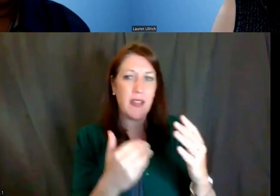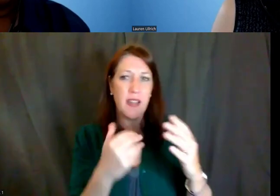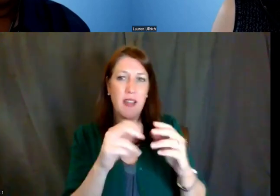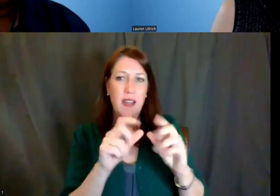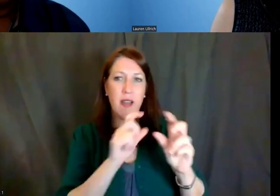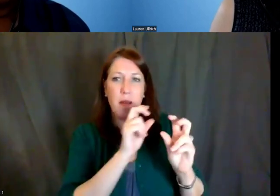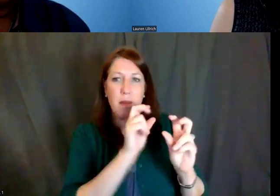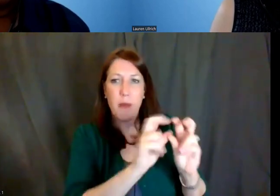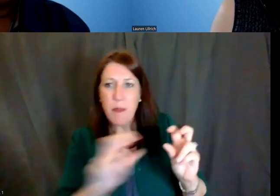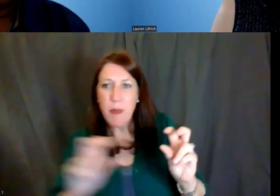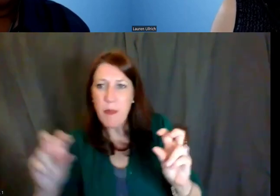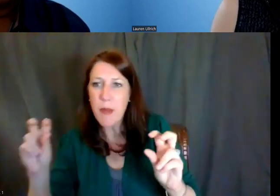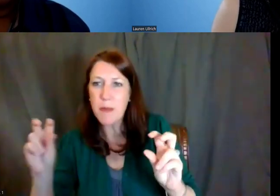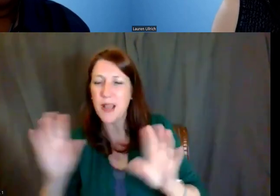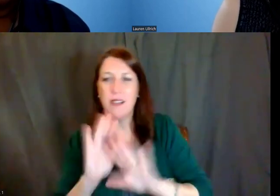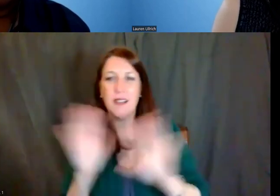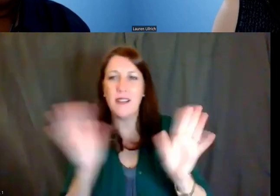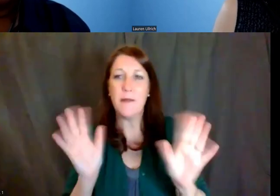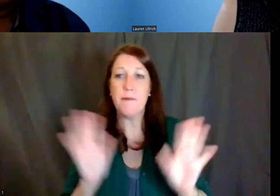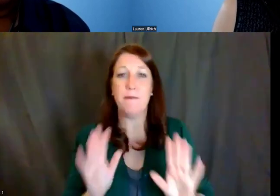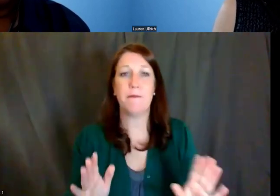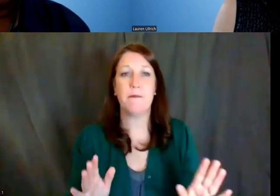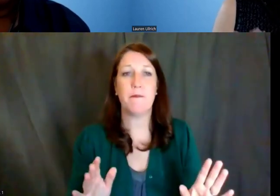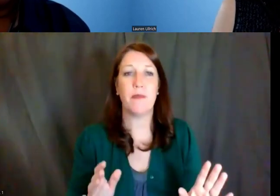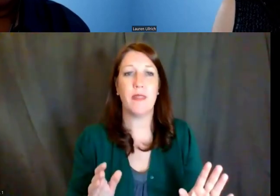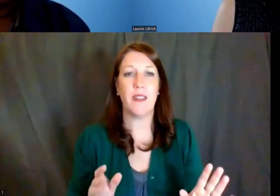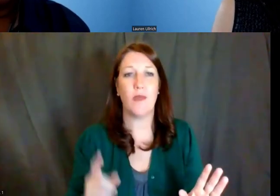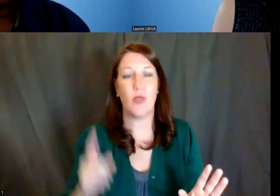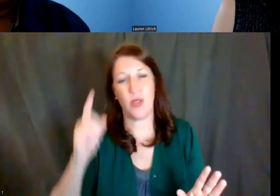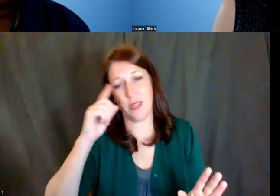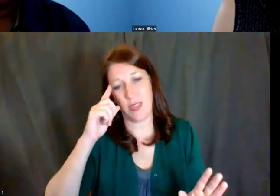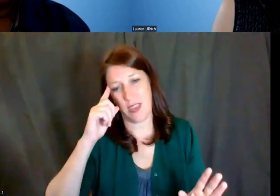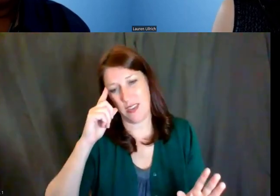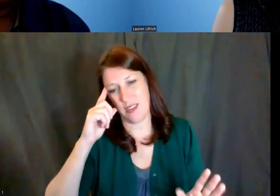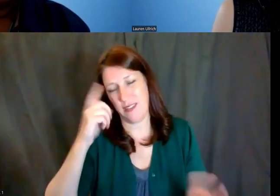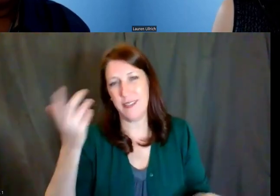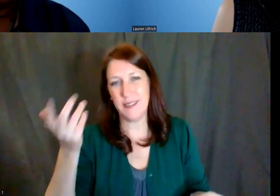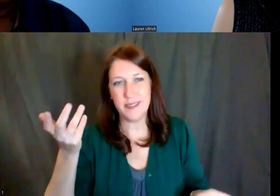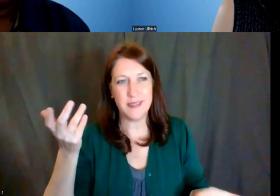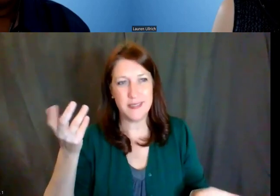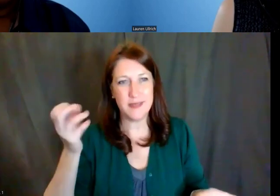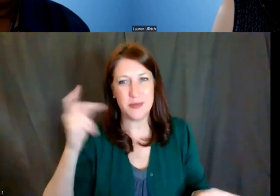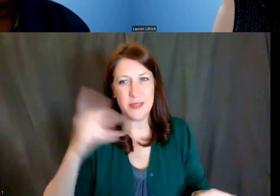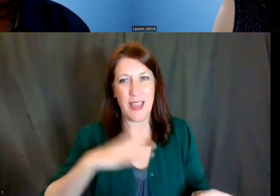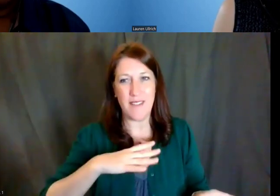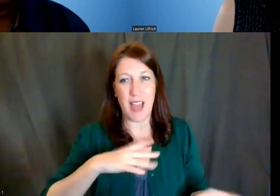because that, in the abstract, might be something to consider.